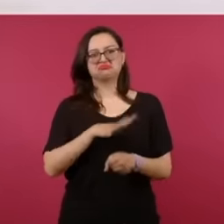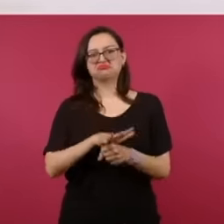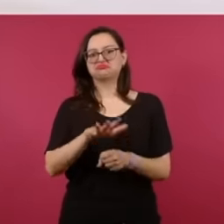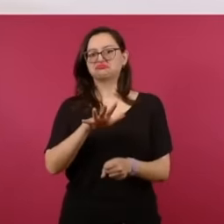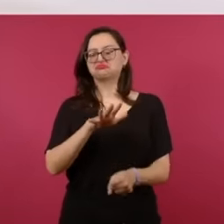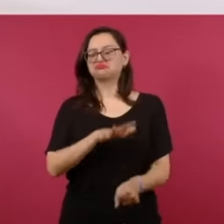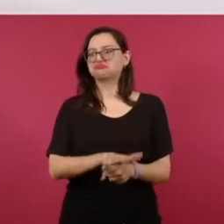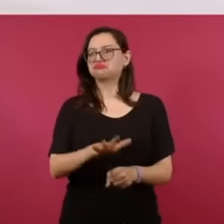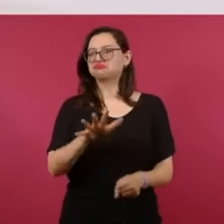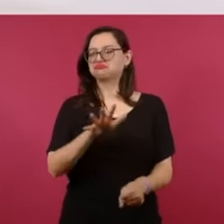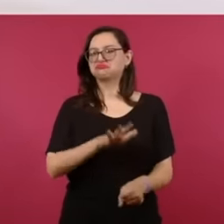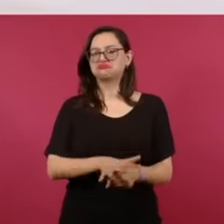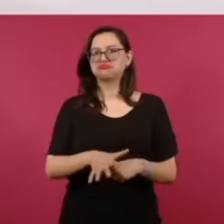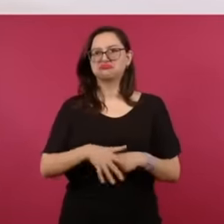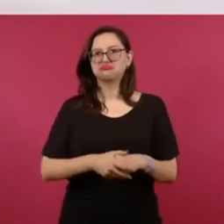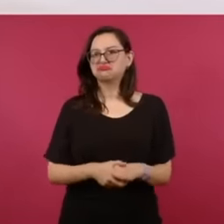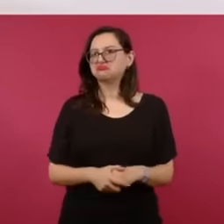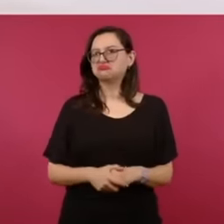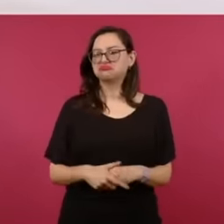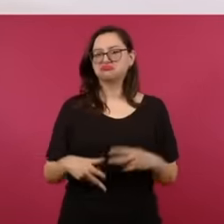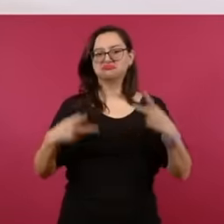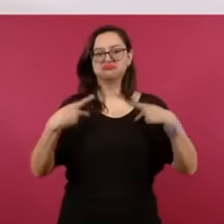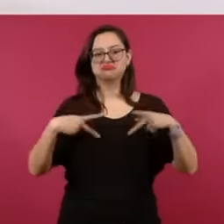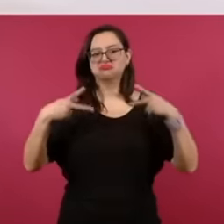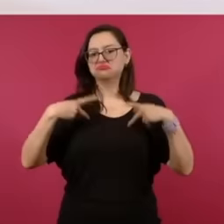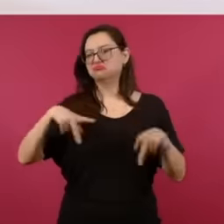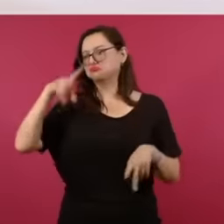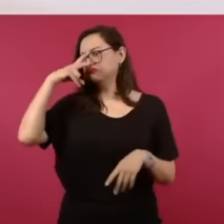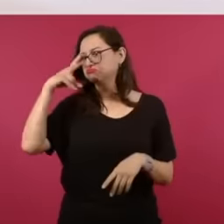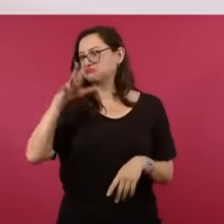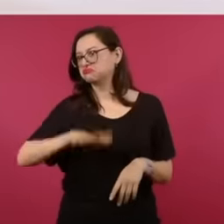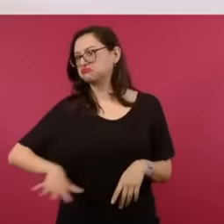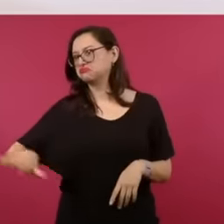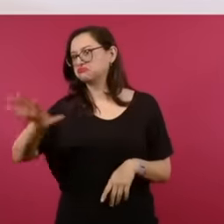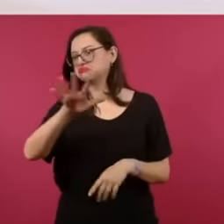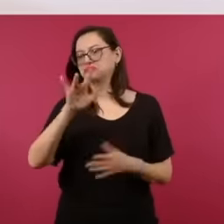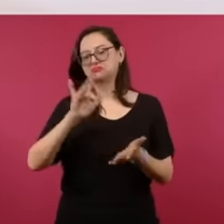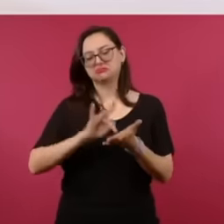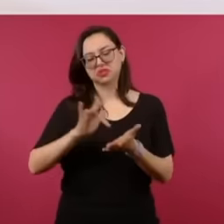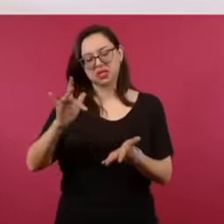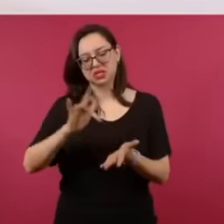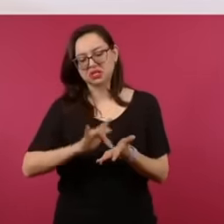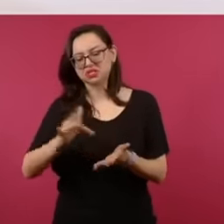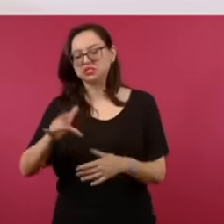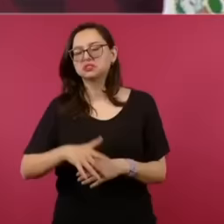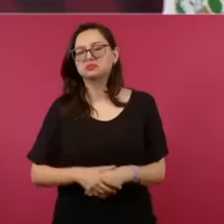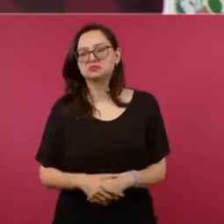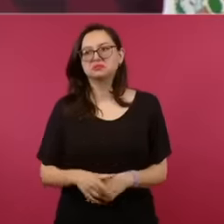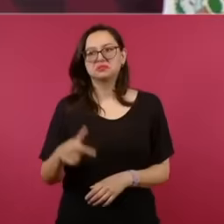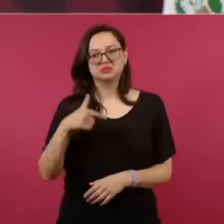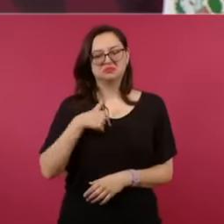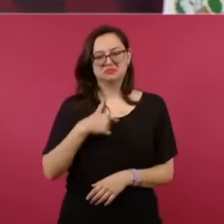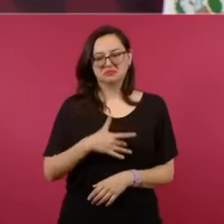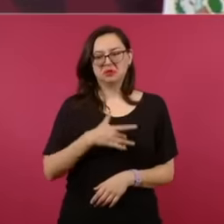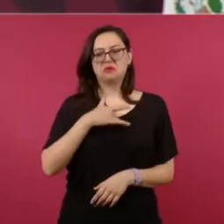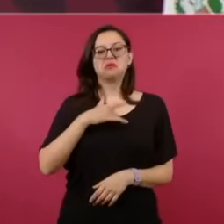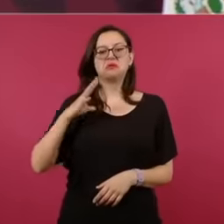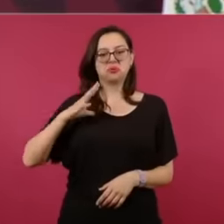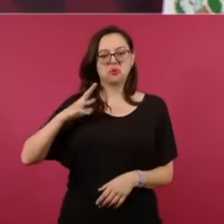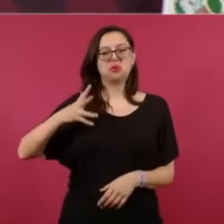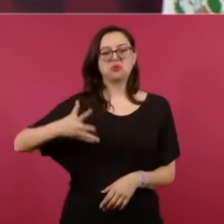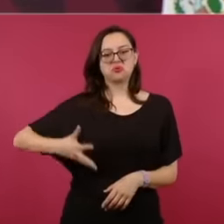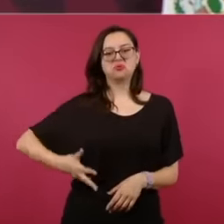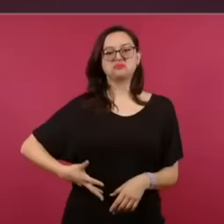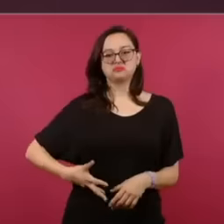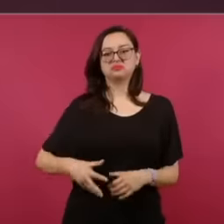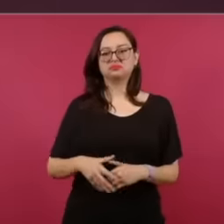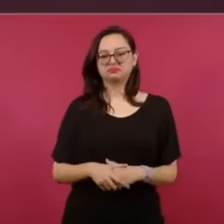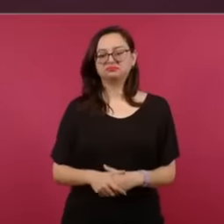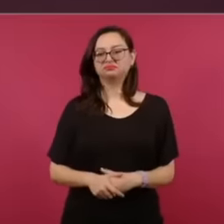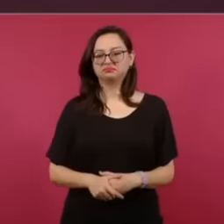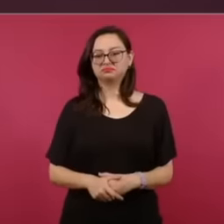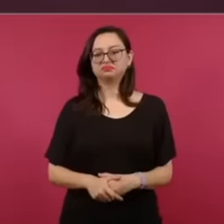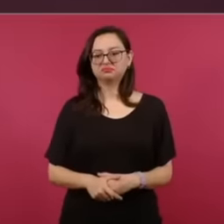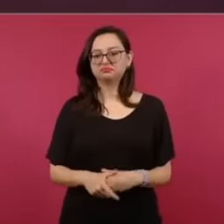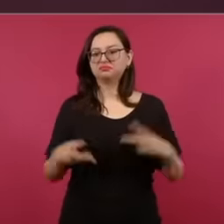the people of Mexico. I feel very honored by the president of this country. country with a